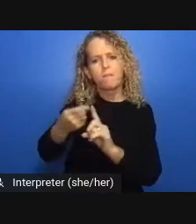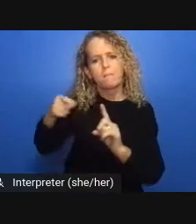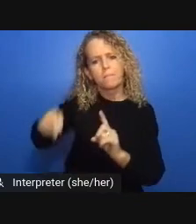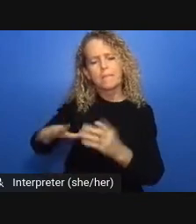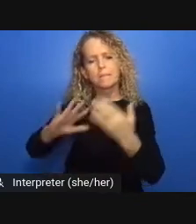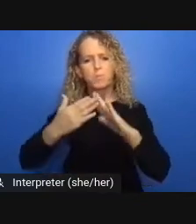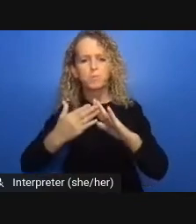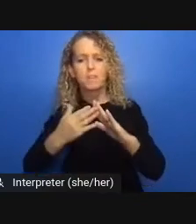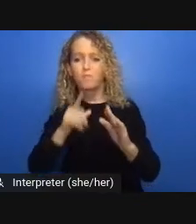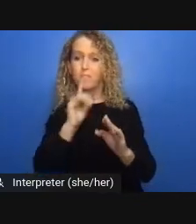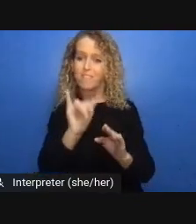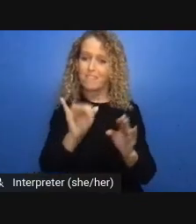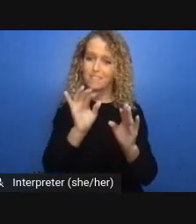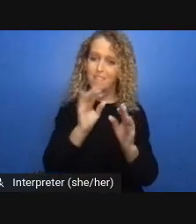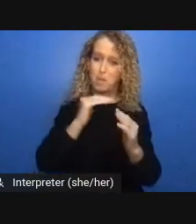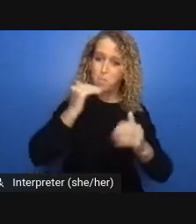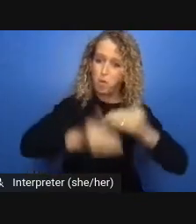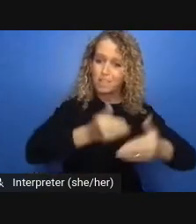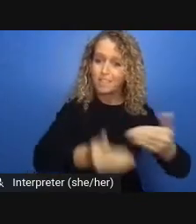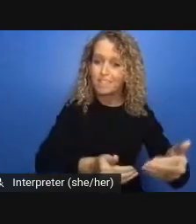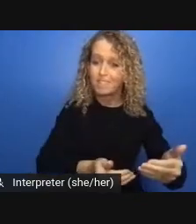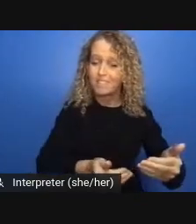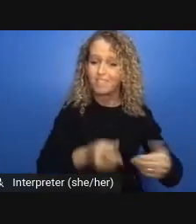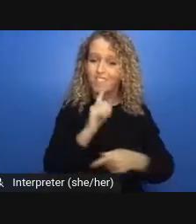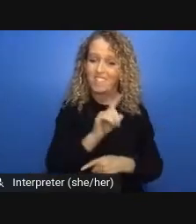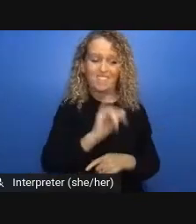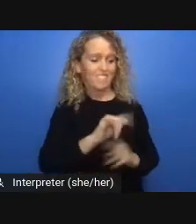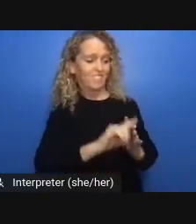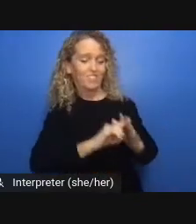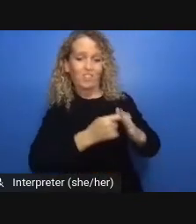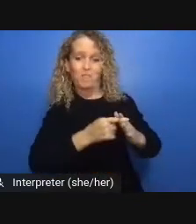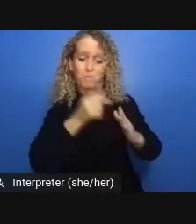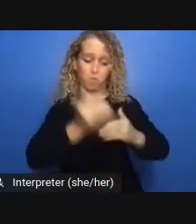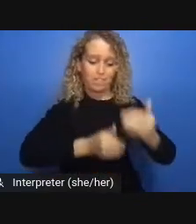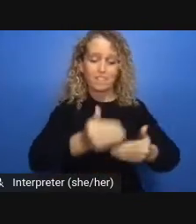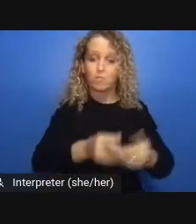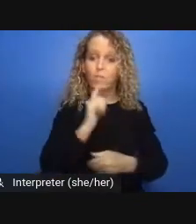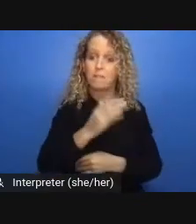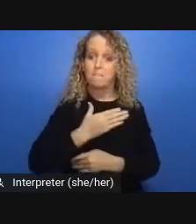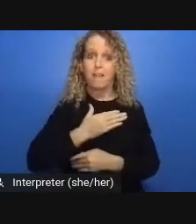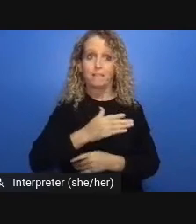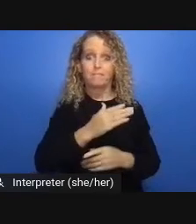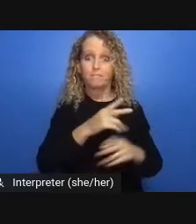in our communities spend their lives in passing in and out of prison psychiatric hospital and